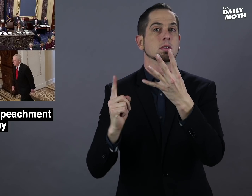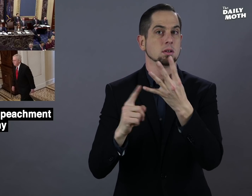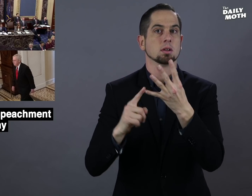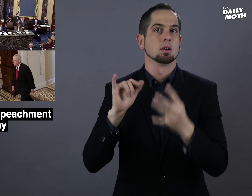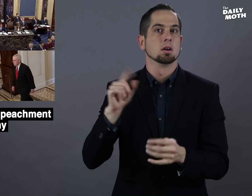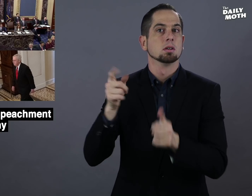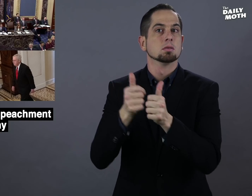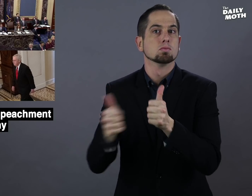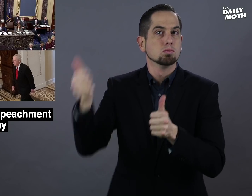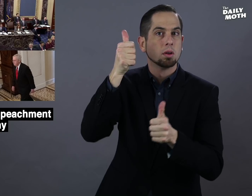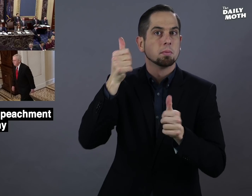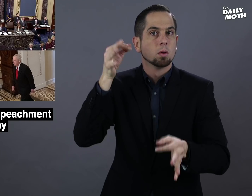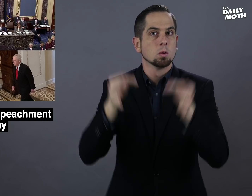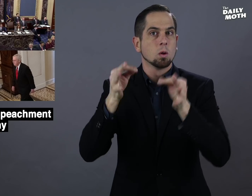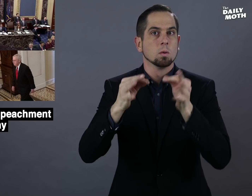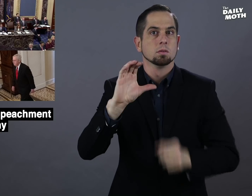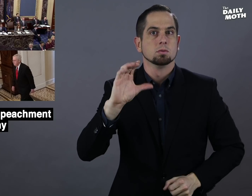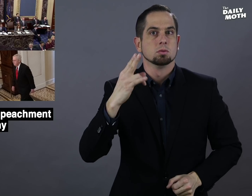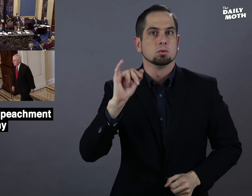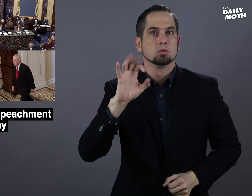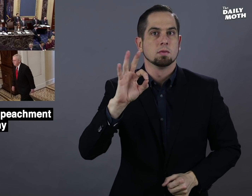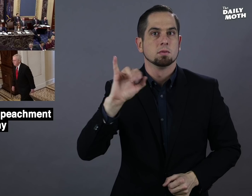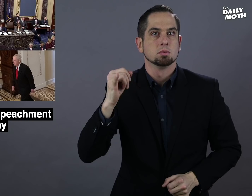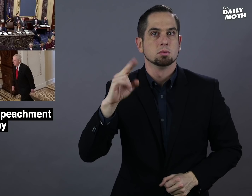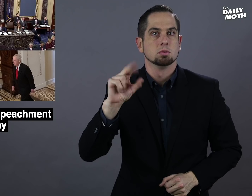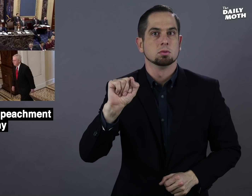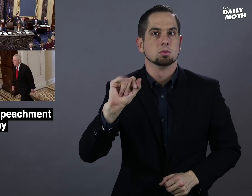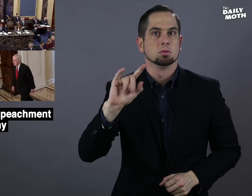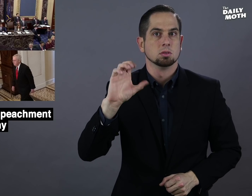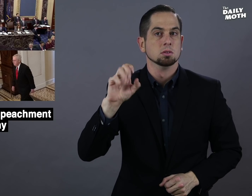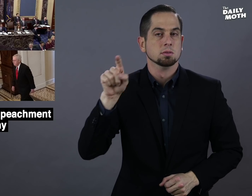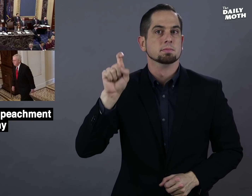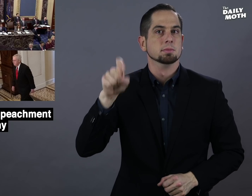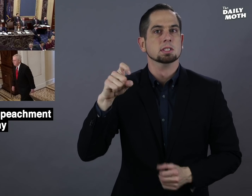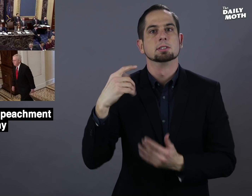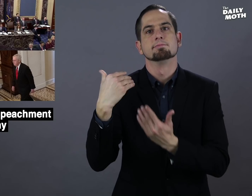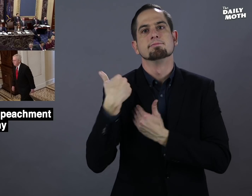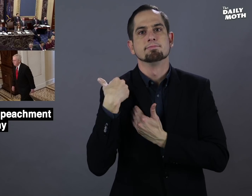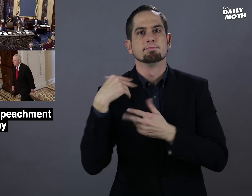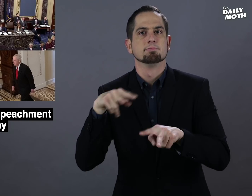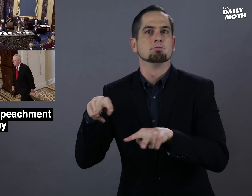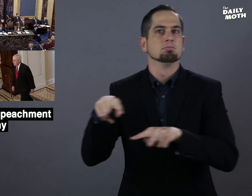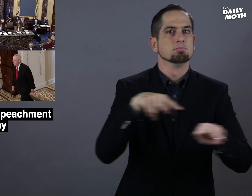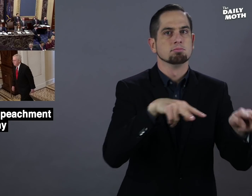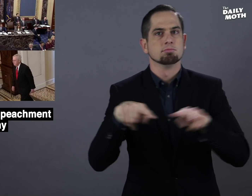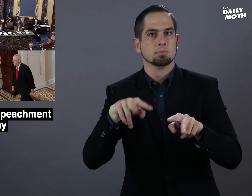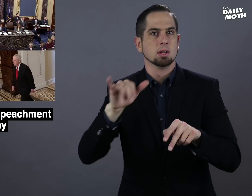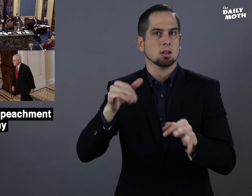and that the Supreme Court chief justice presides over